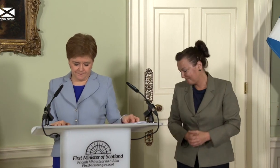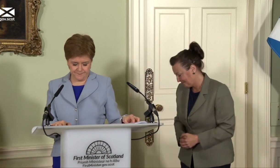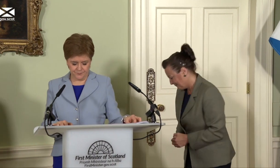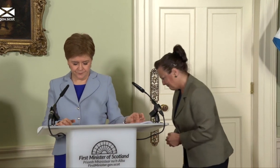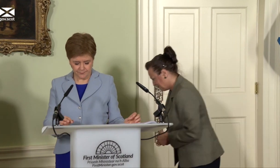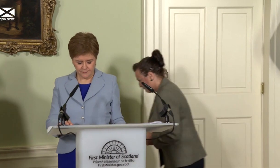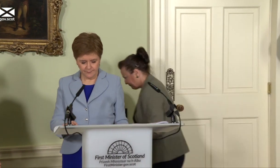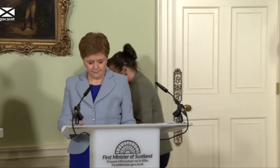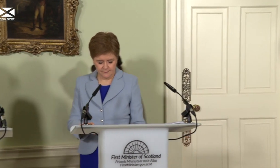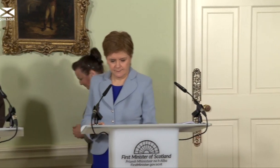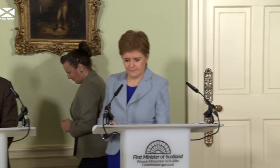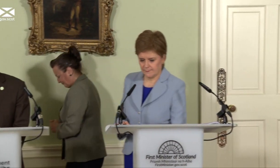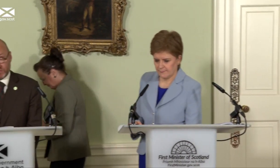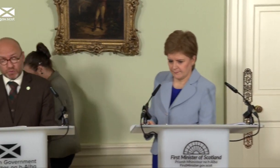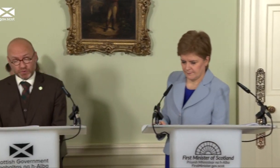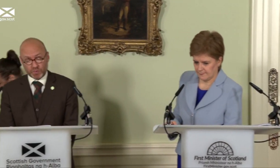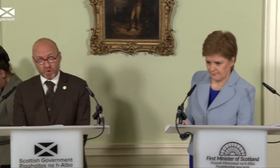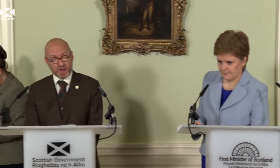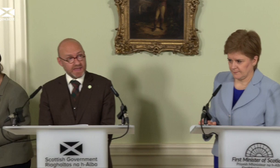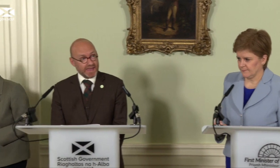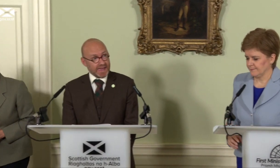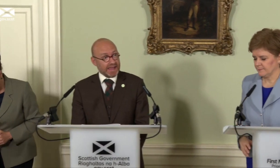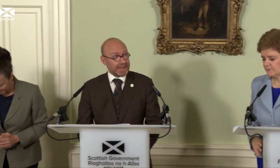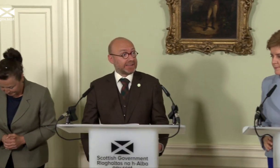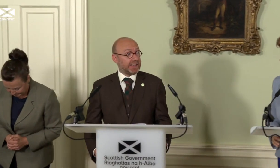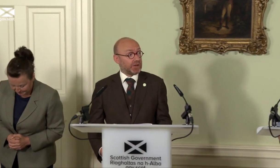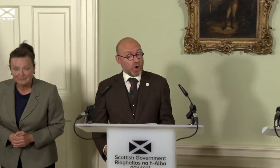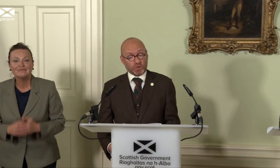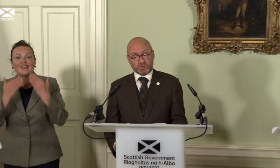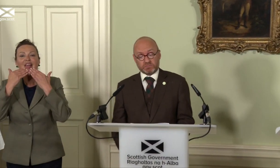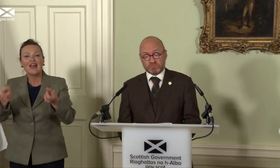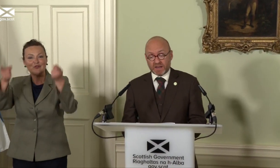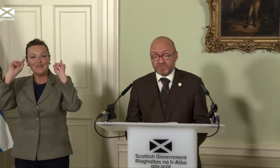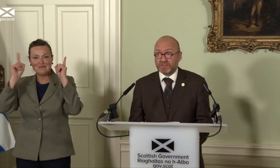Thank you, First Minister. Last year, of course, we were elected on manifesto